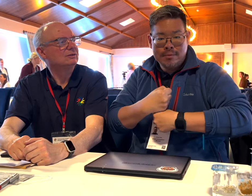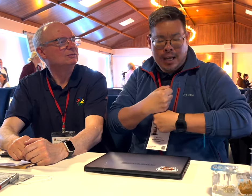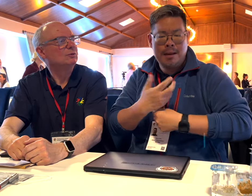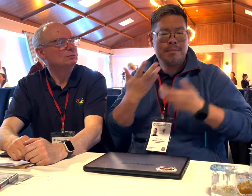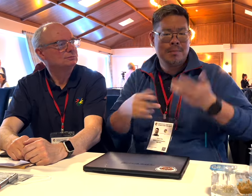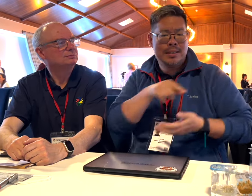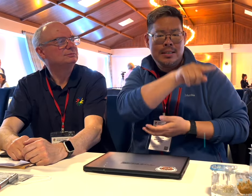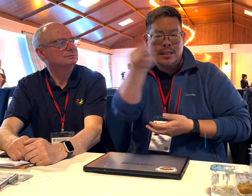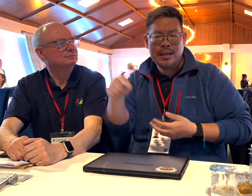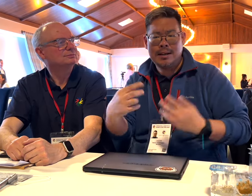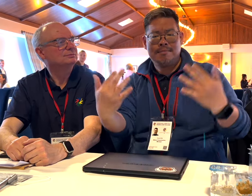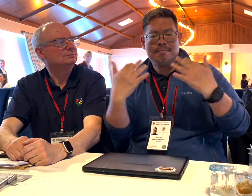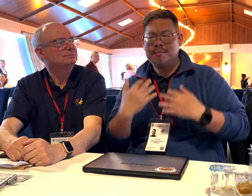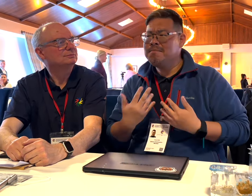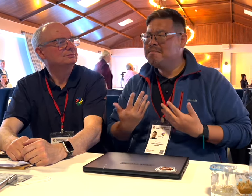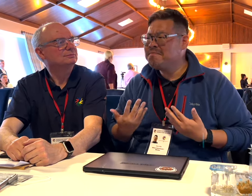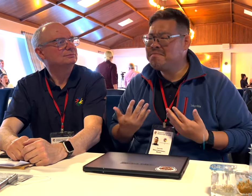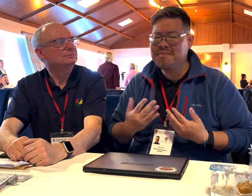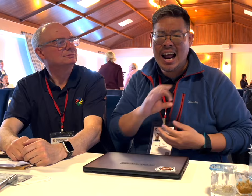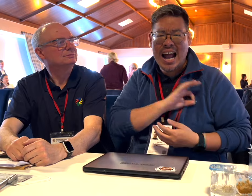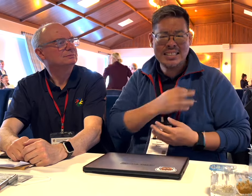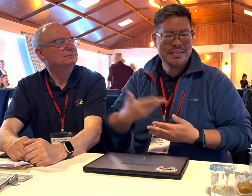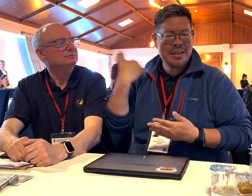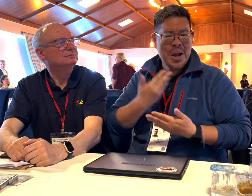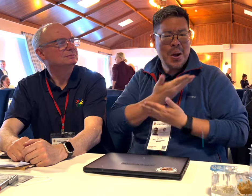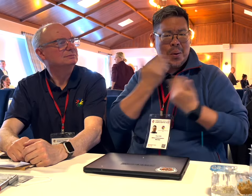be here. You may wonder why ICSD hasn't established the commission